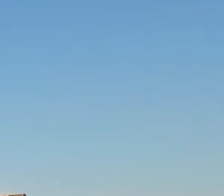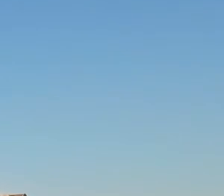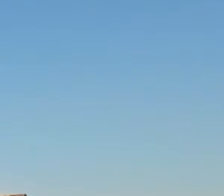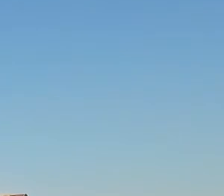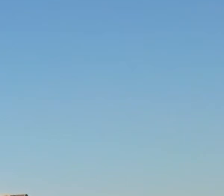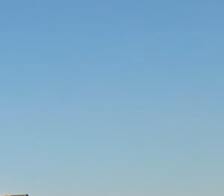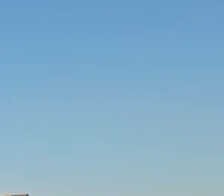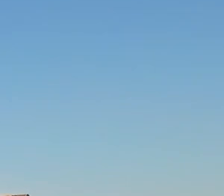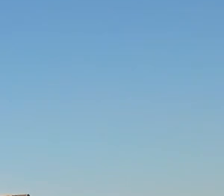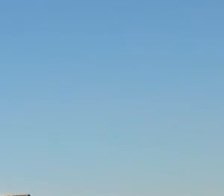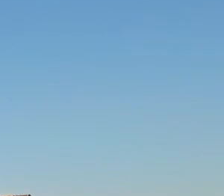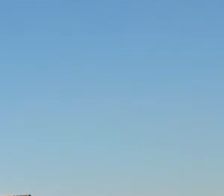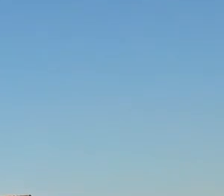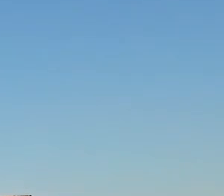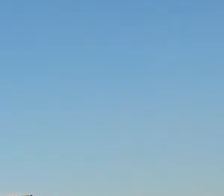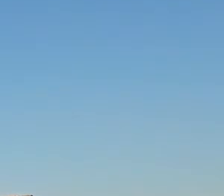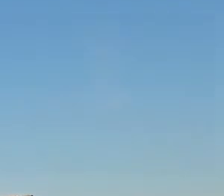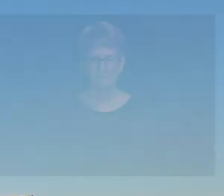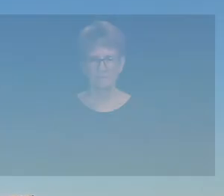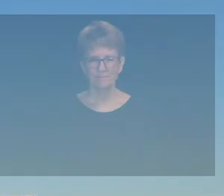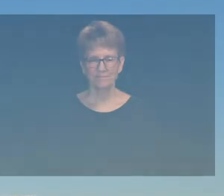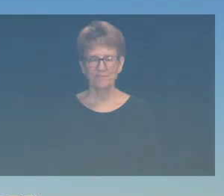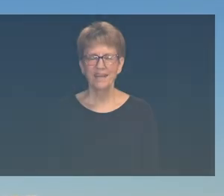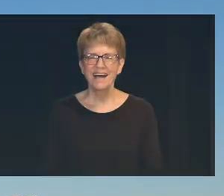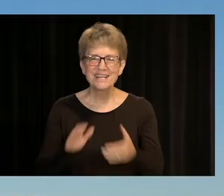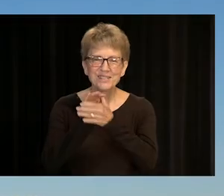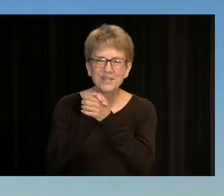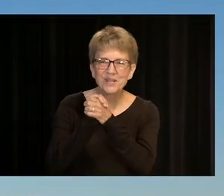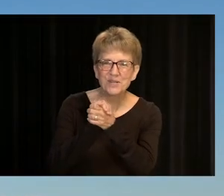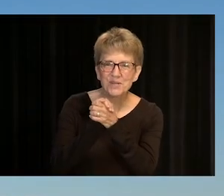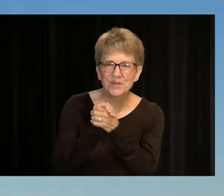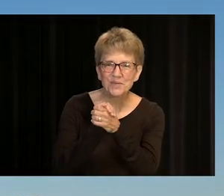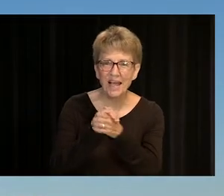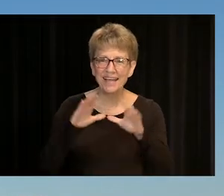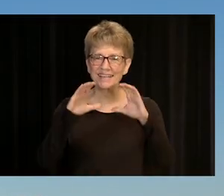CONGRATULATIONS, CLASS OF 2020.